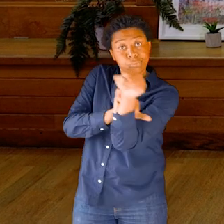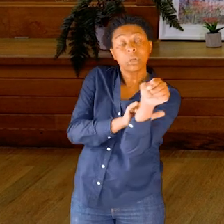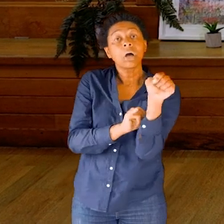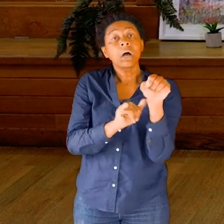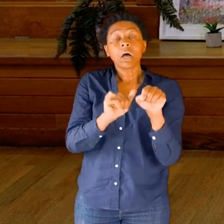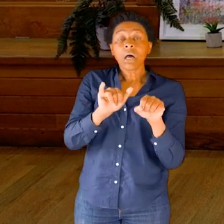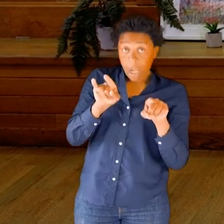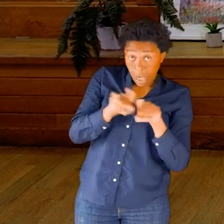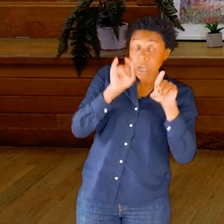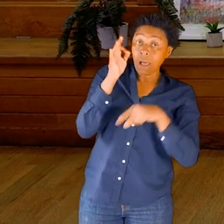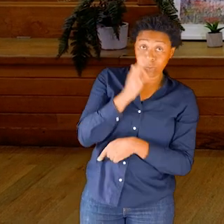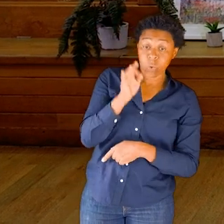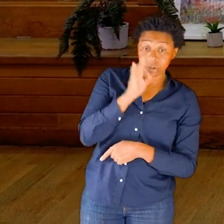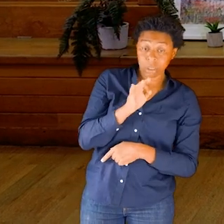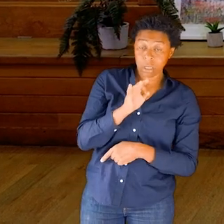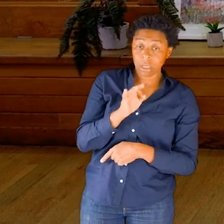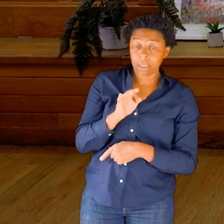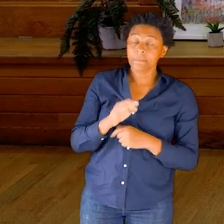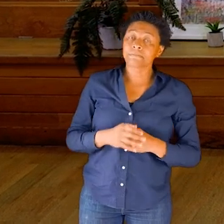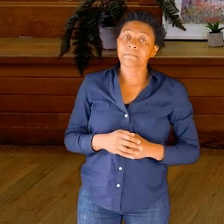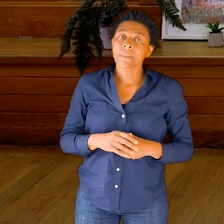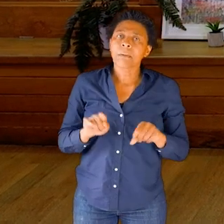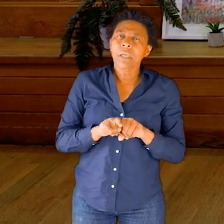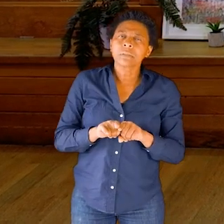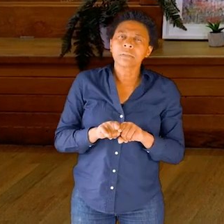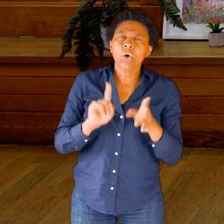organs sit in front of that spine.